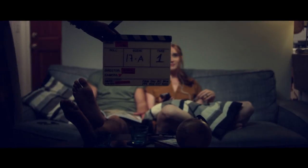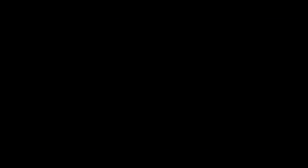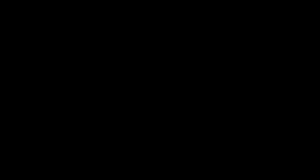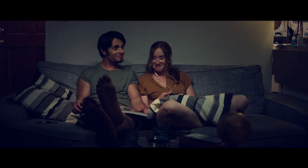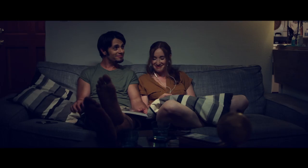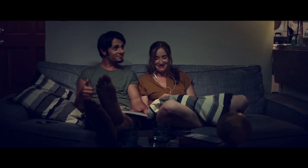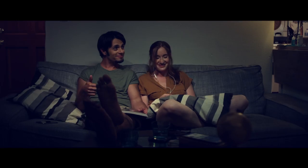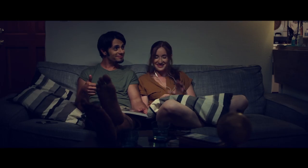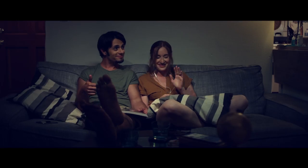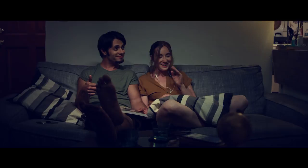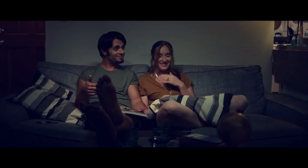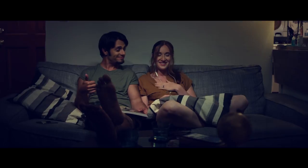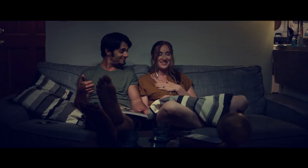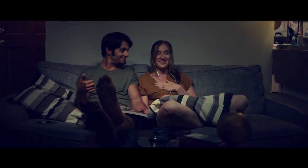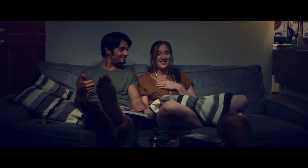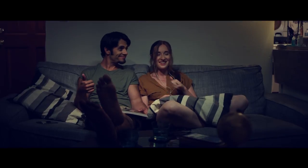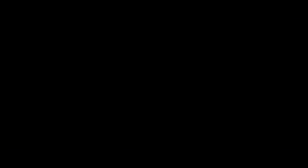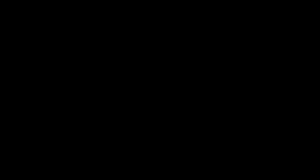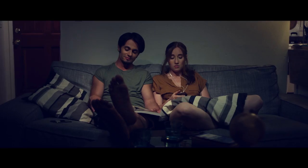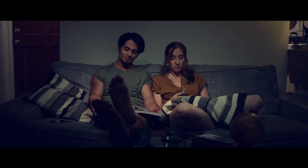(Beep sound) I'm so sorry! (Beep sound)